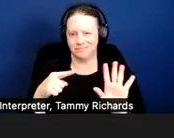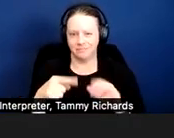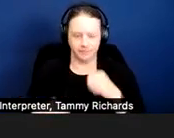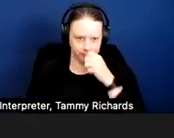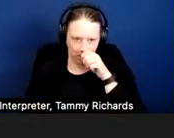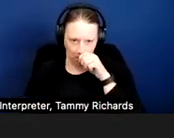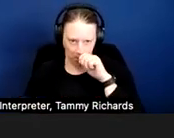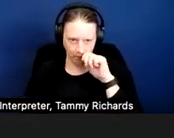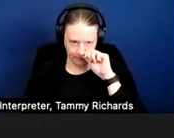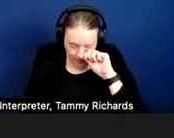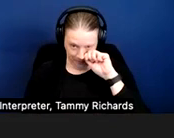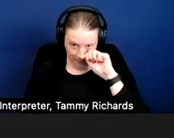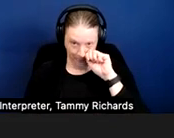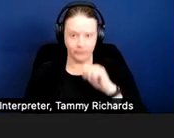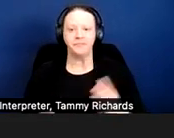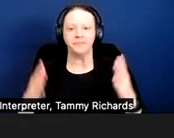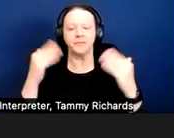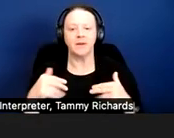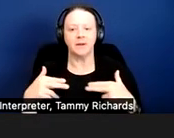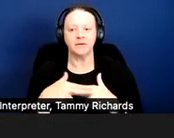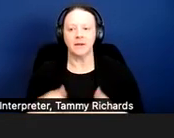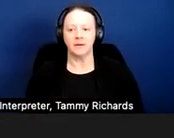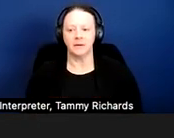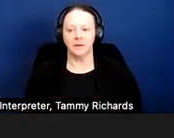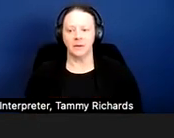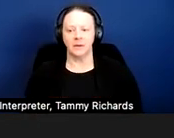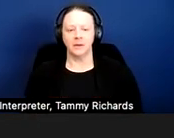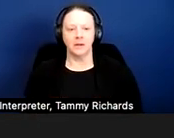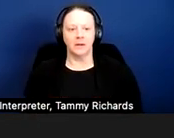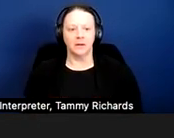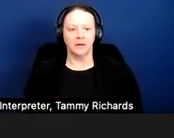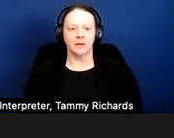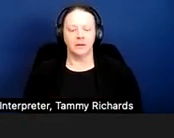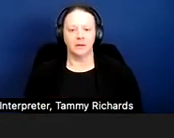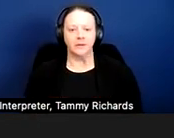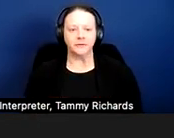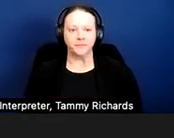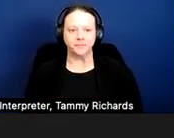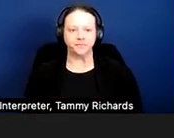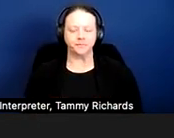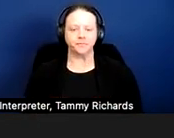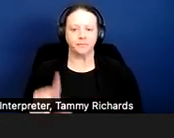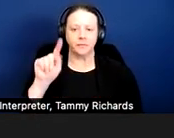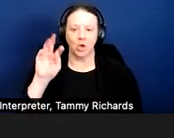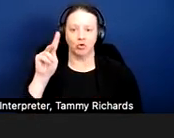Next slide. Trevor.